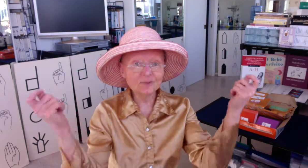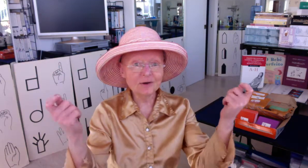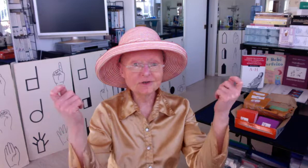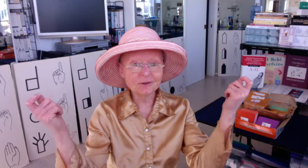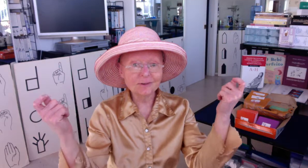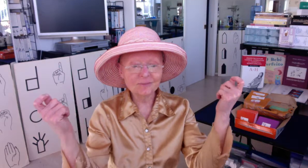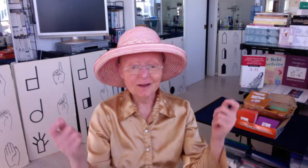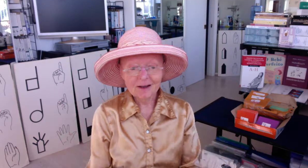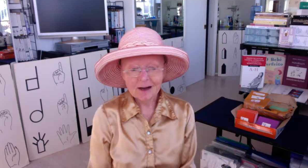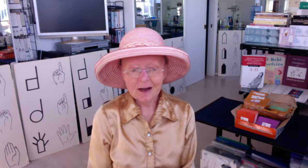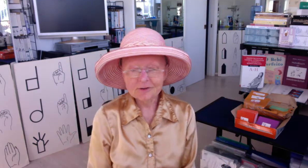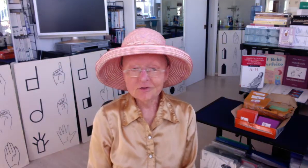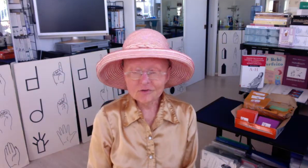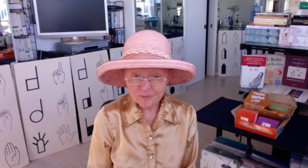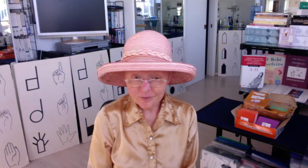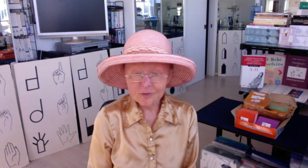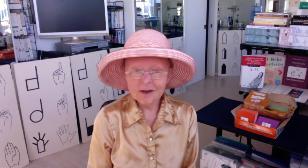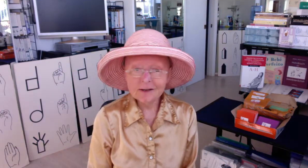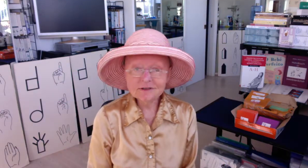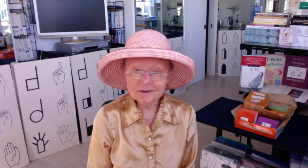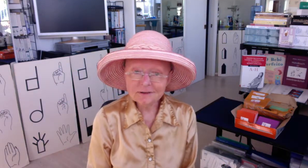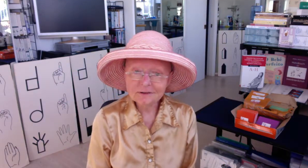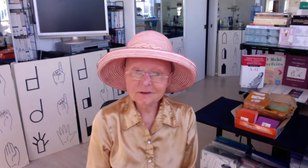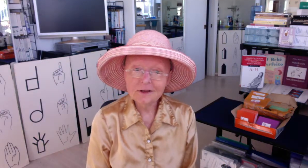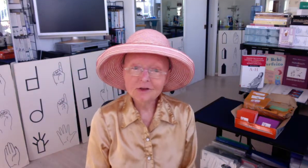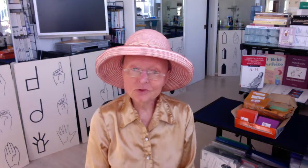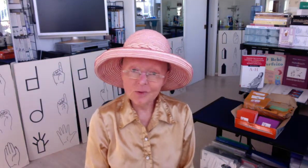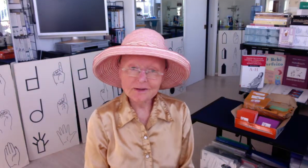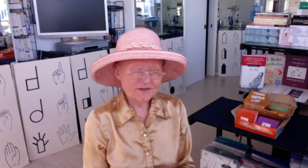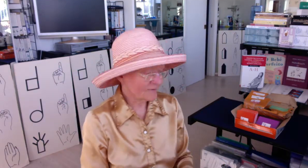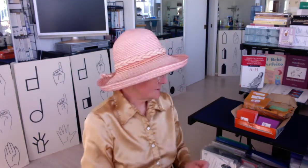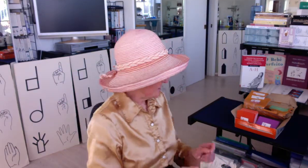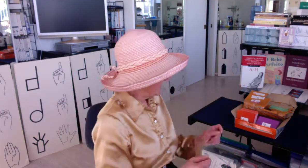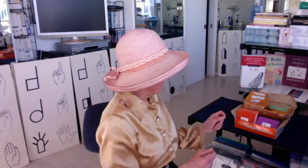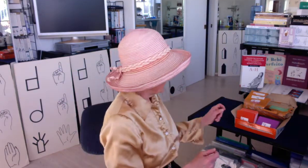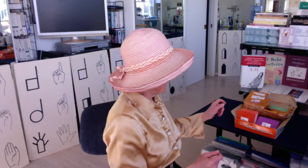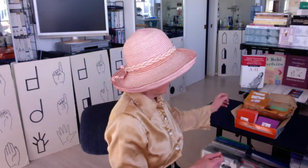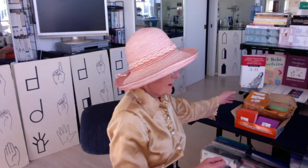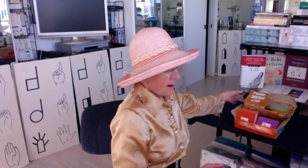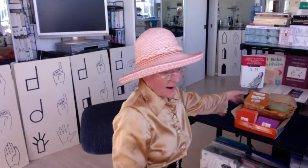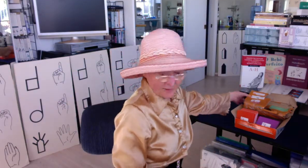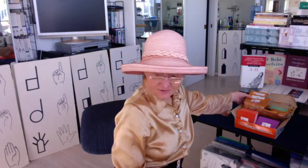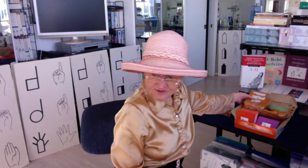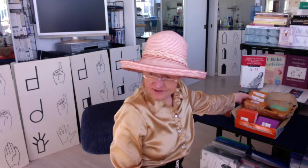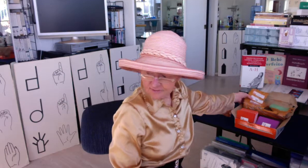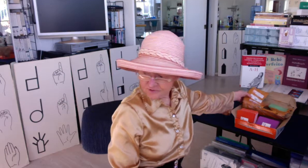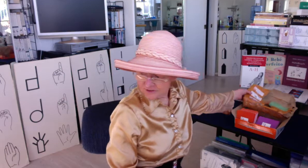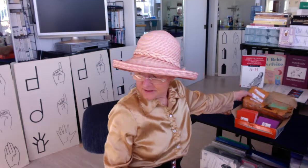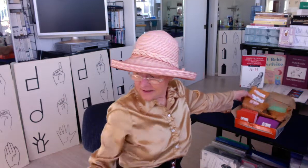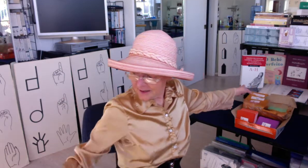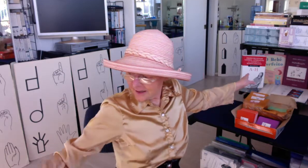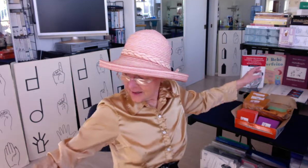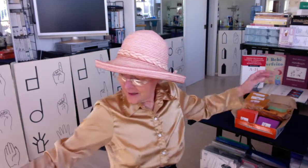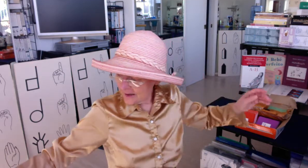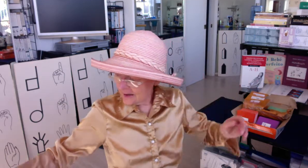celebration on November 18th 2017, I received an